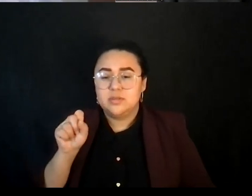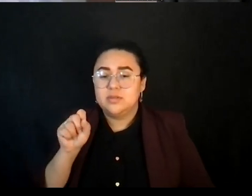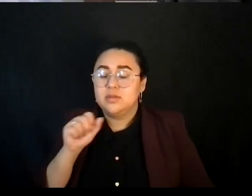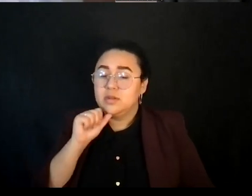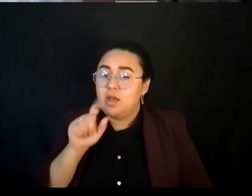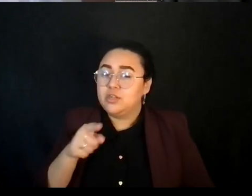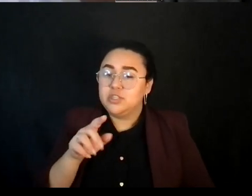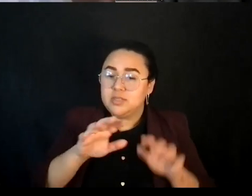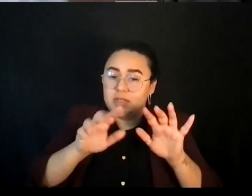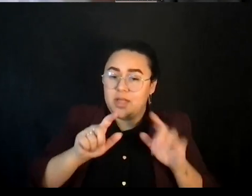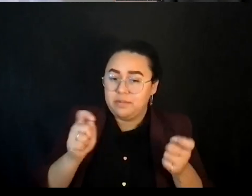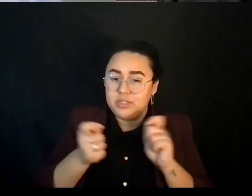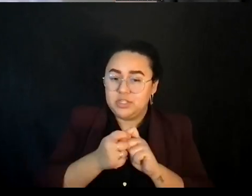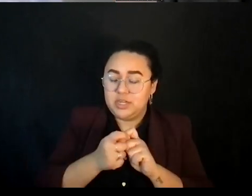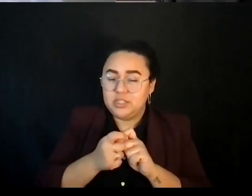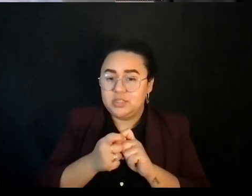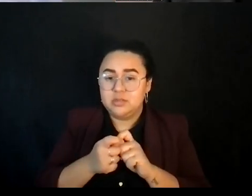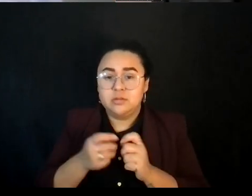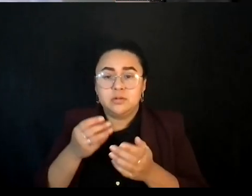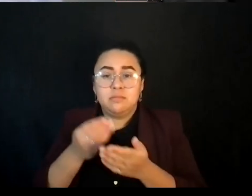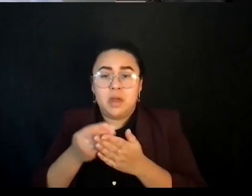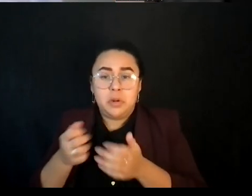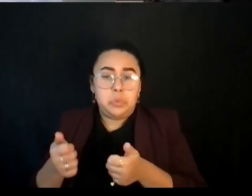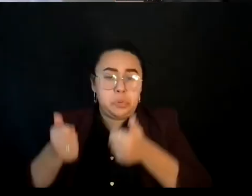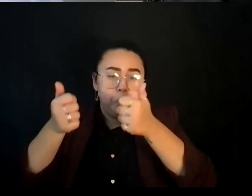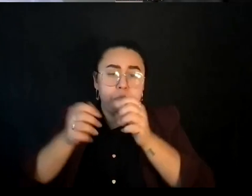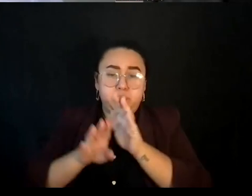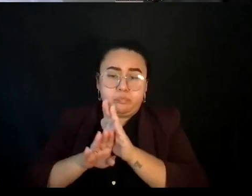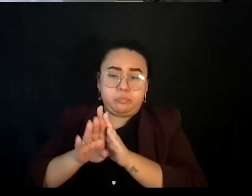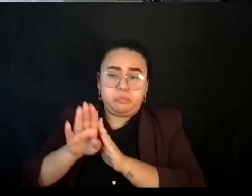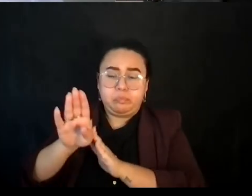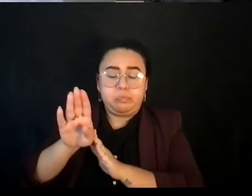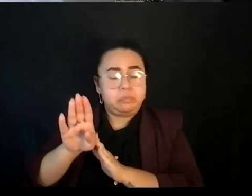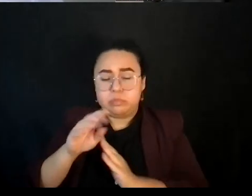It's also moving resources into communities and can be done in a way which oftentimes